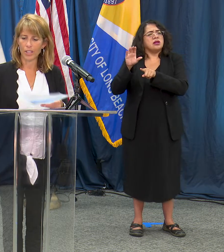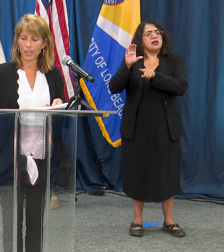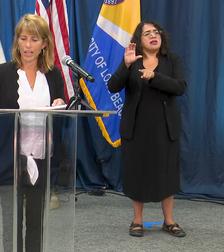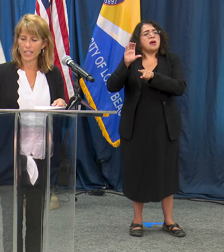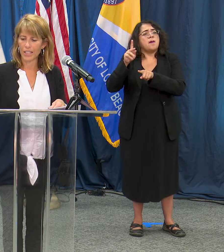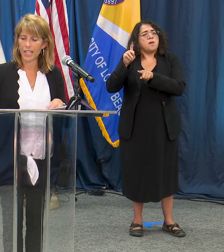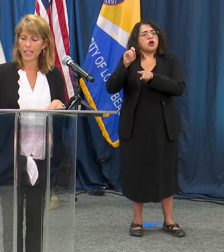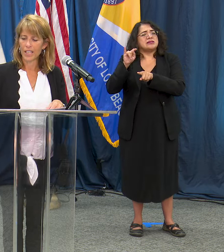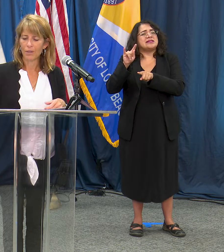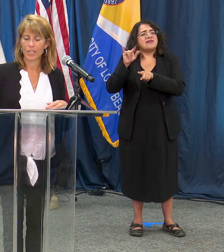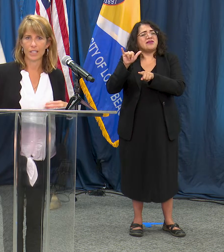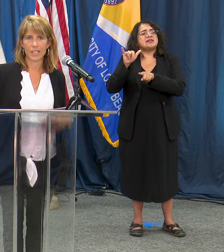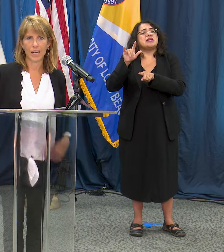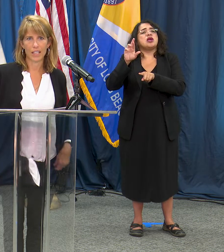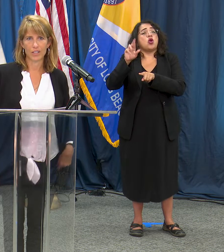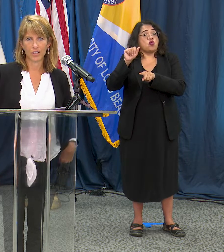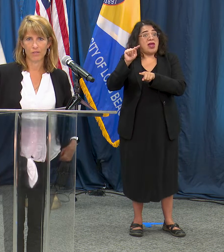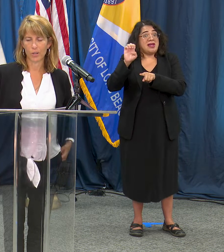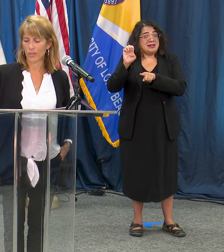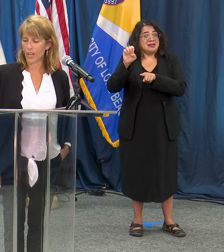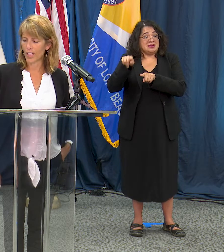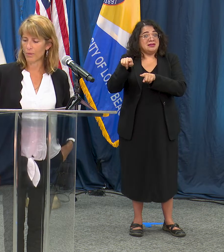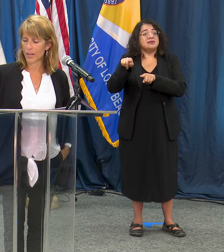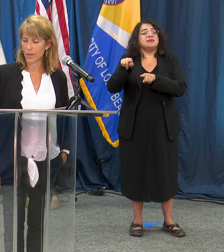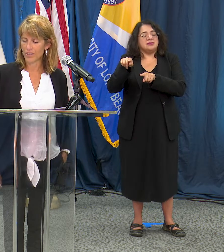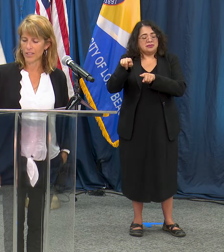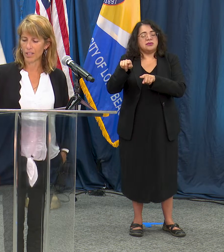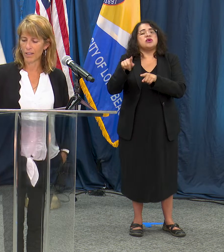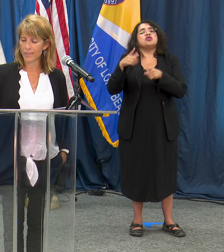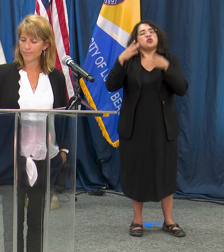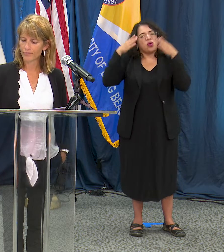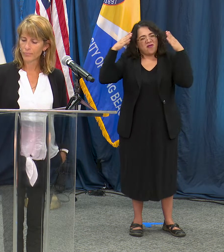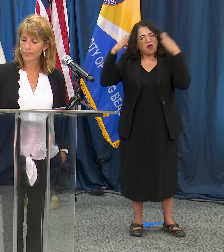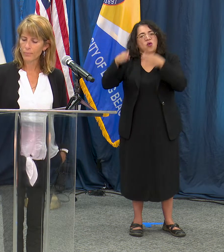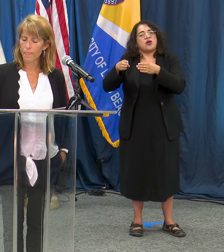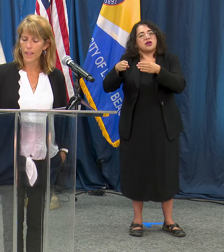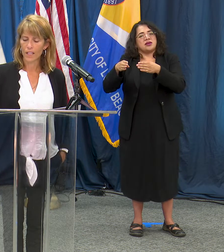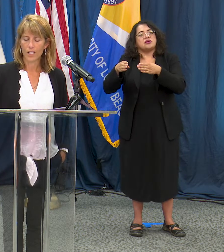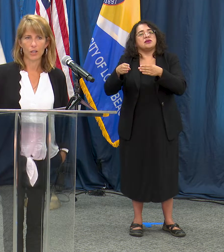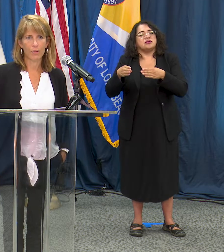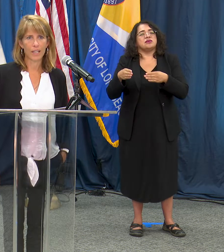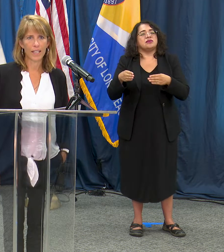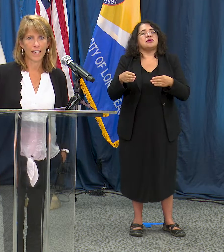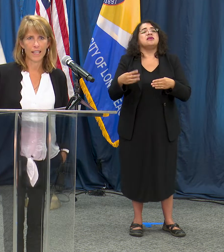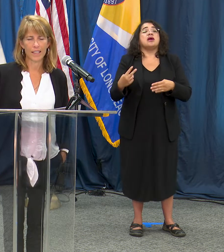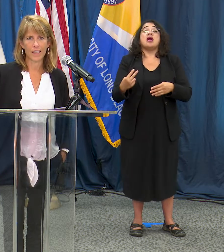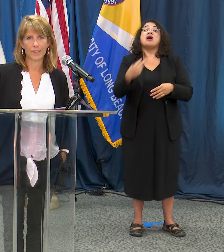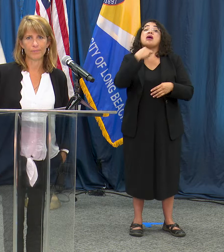criteria, we just continue to focus on our positivity rate. So on Monday,